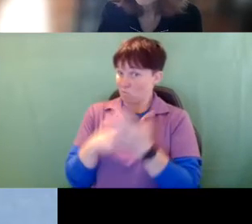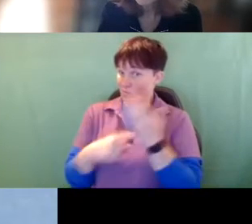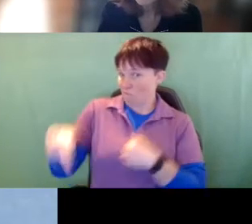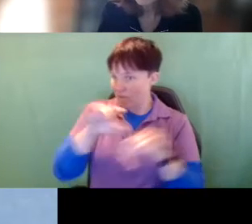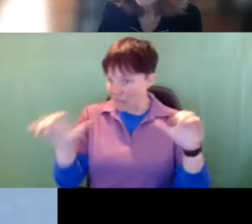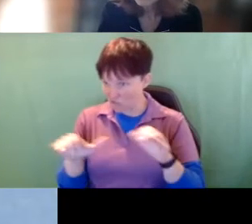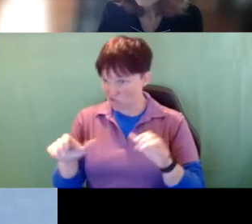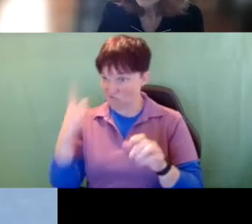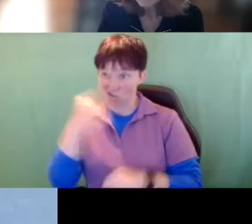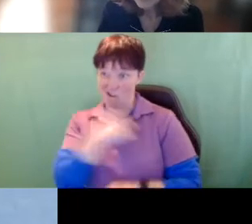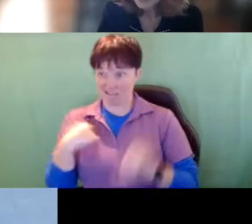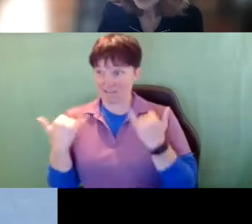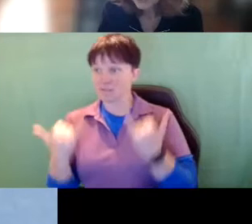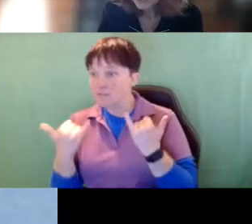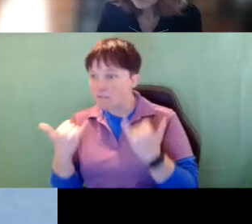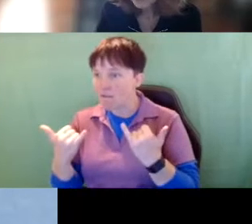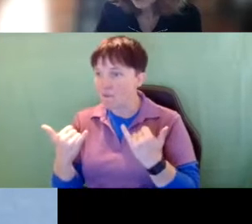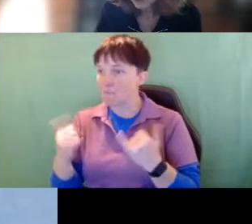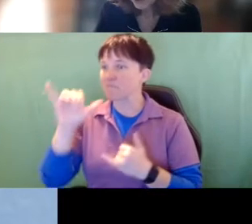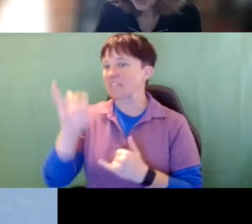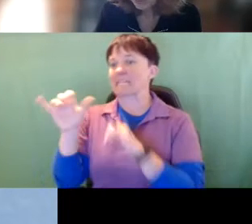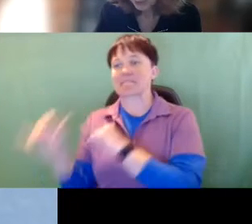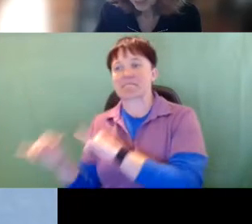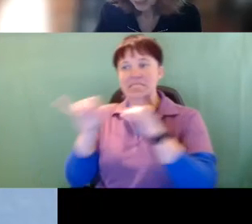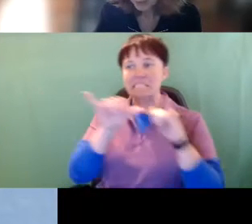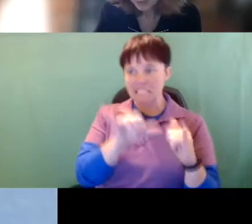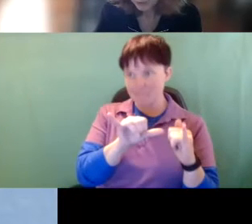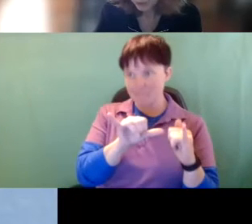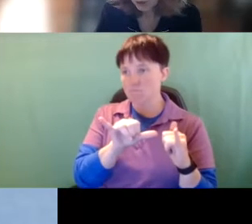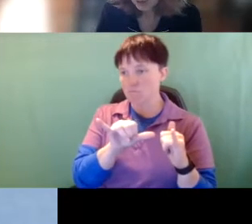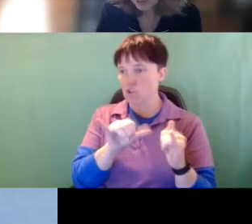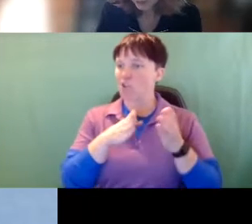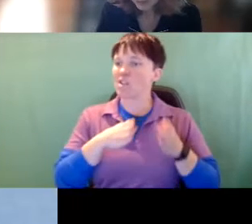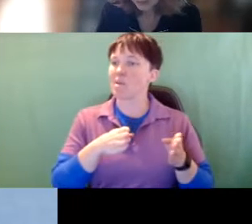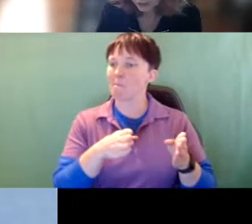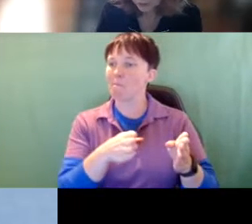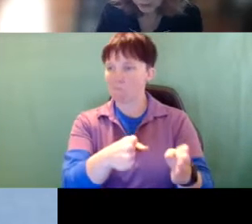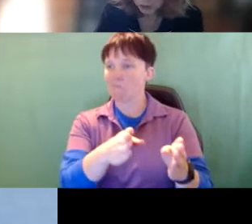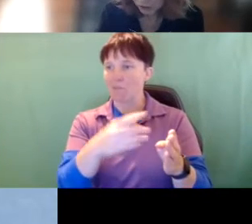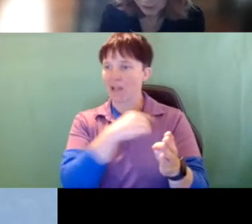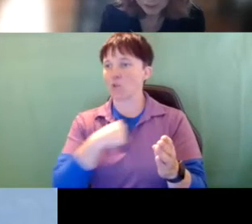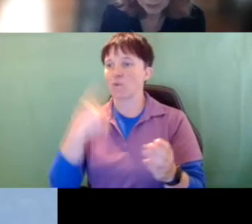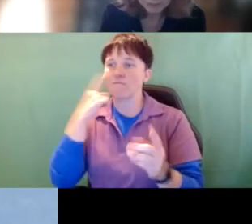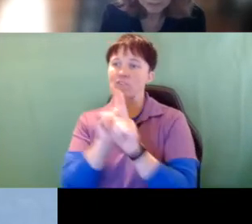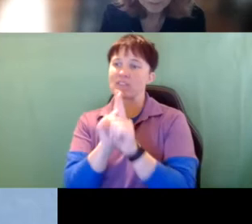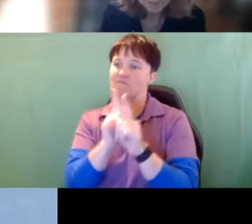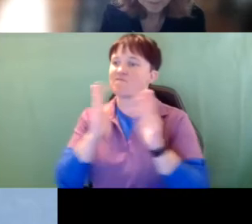for us here today, and that's very similar to the pathway that we're on with intervener